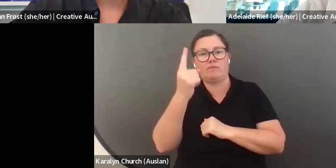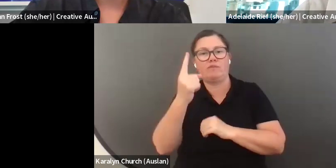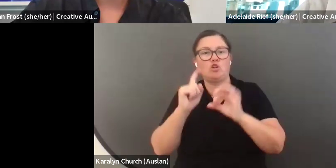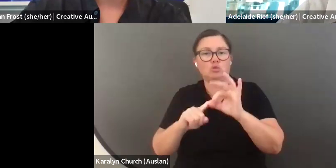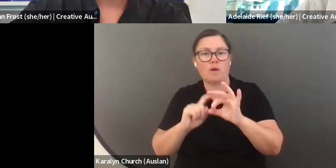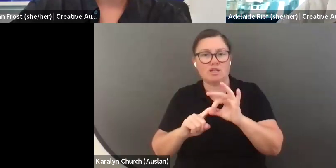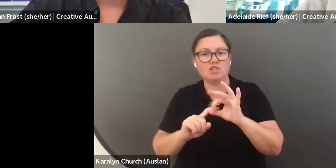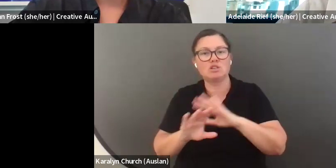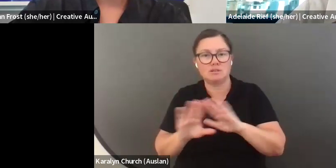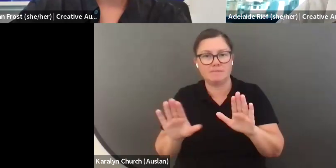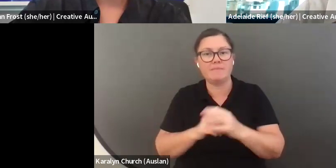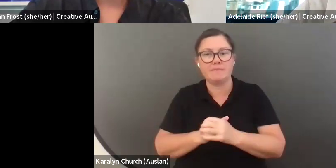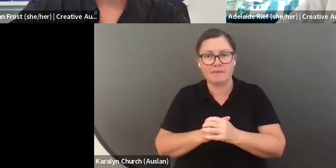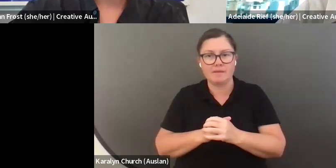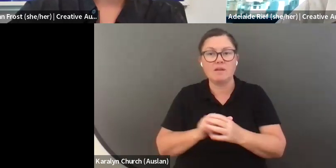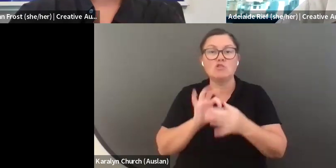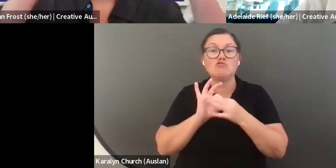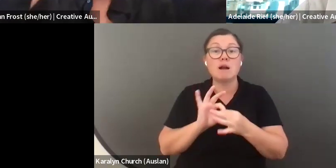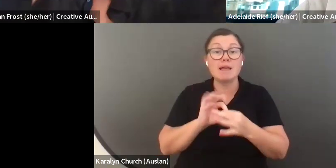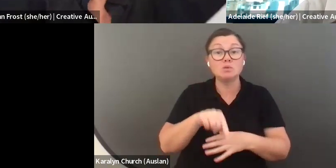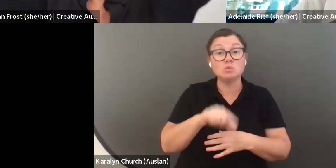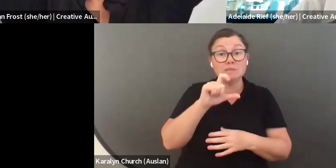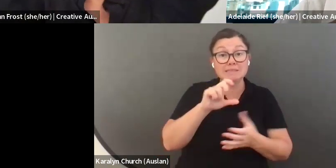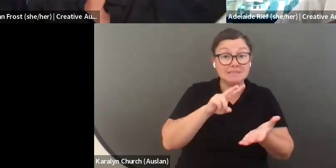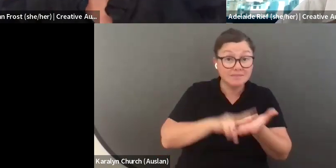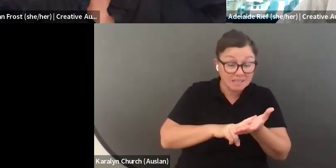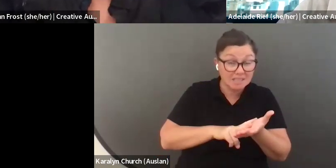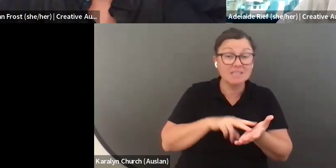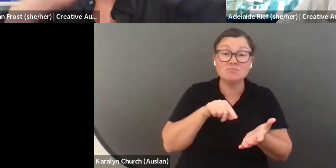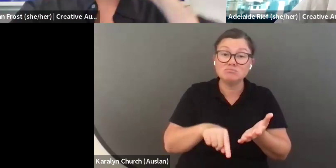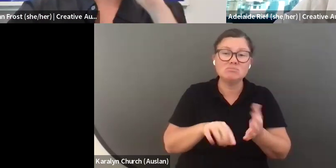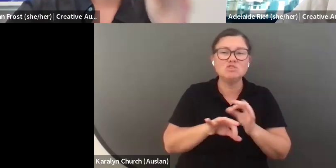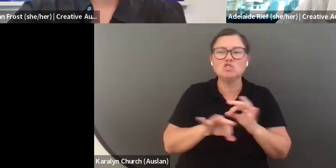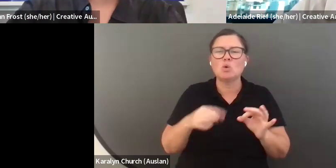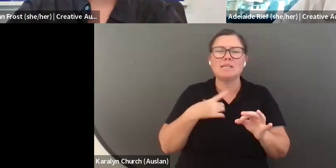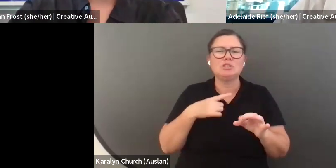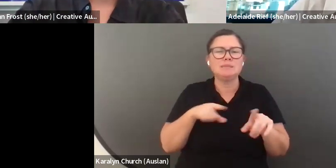have there is the two-page CV or resume. And your video response to the first question.